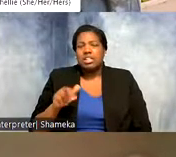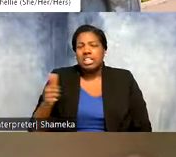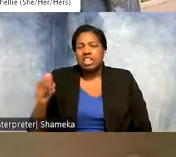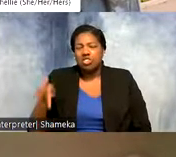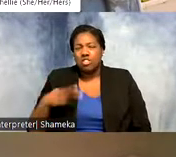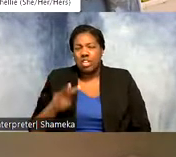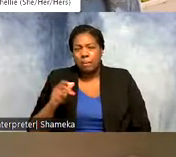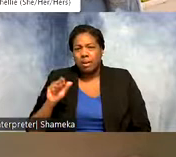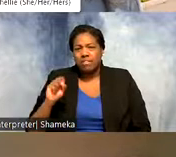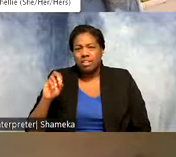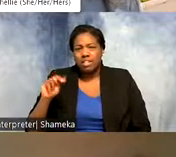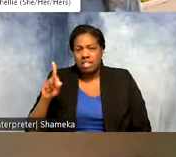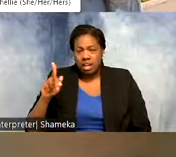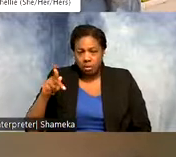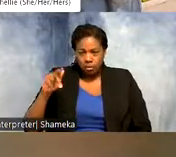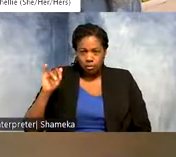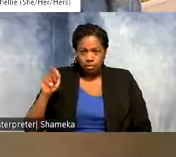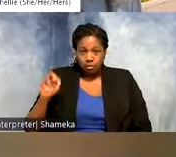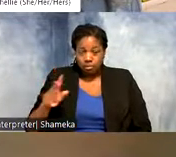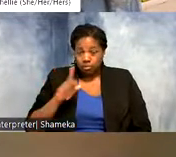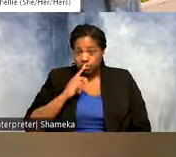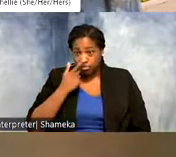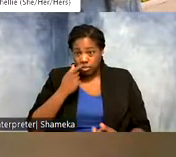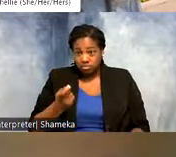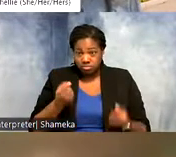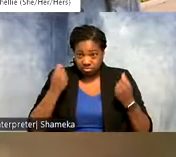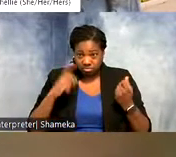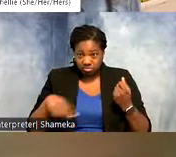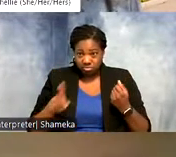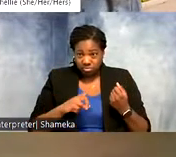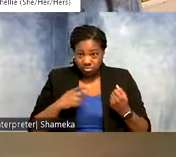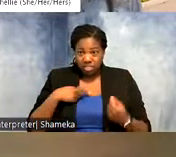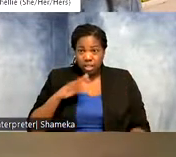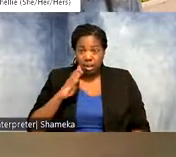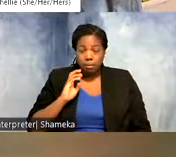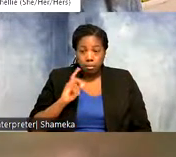Shorebirds are really interesting because a lot of them, they breed you know up in the Arctic all